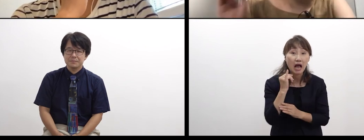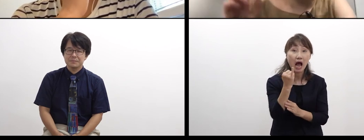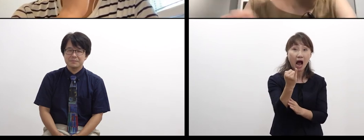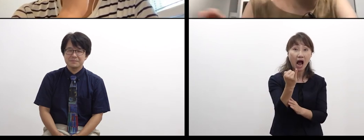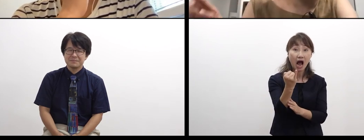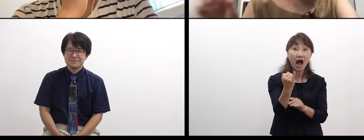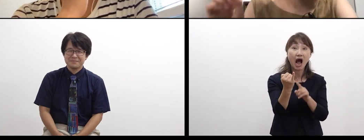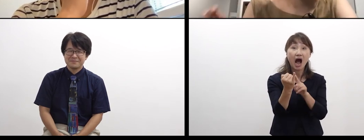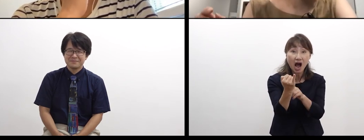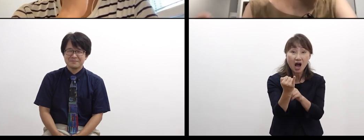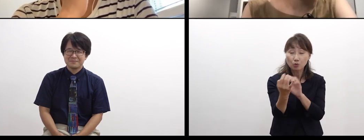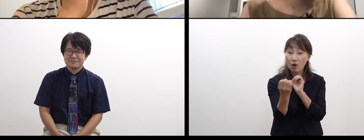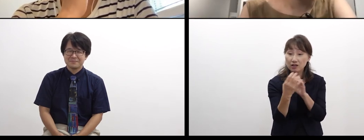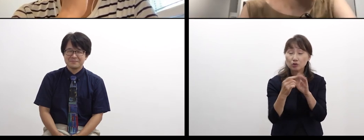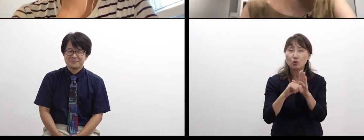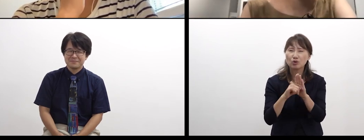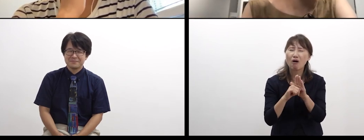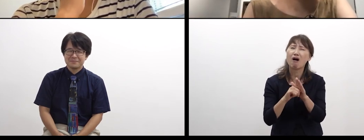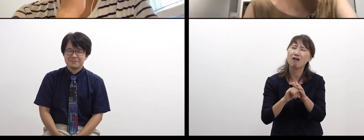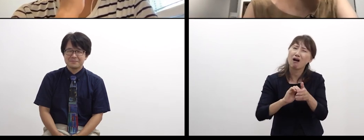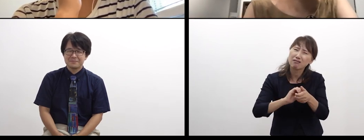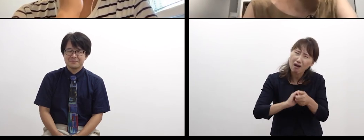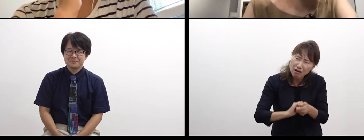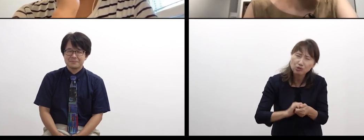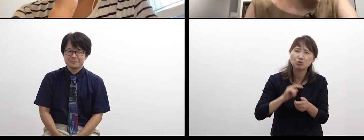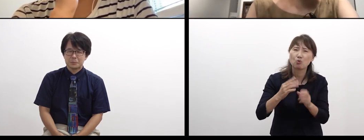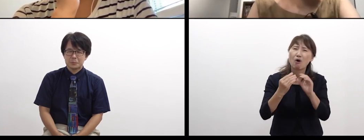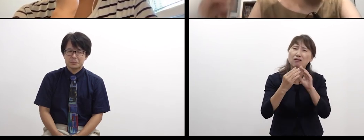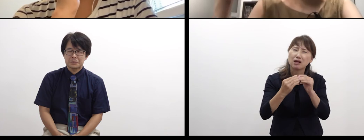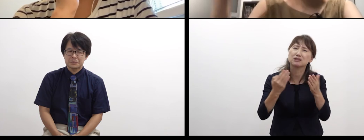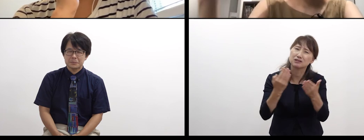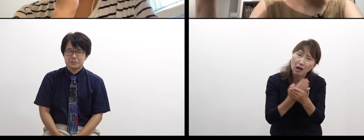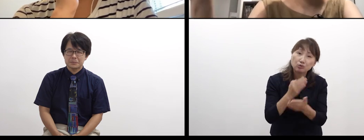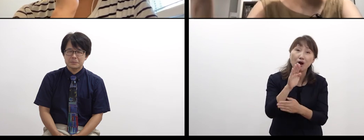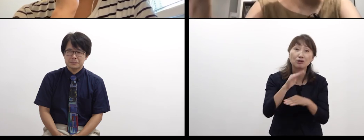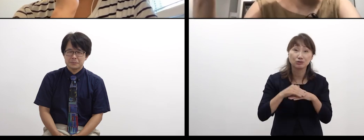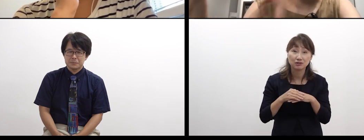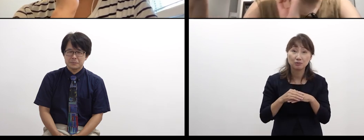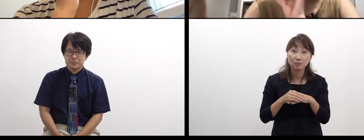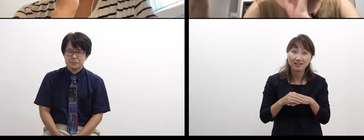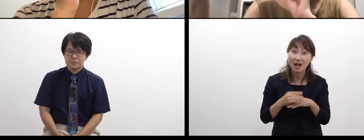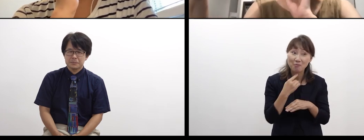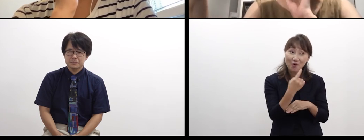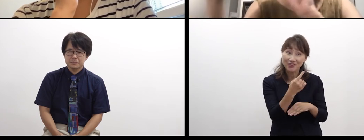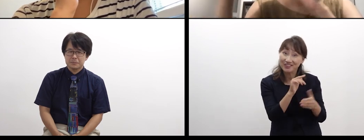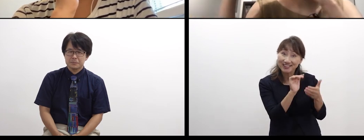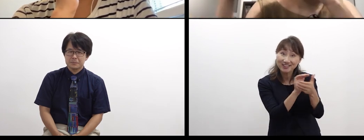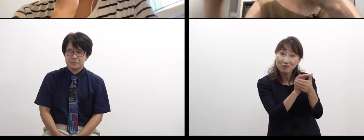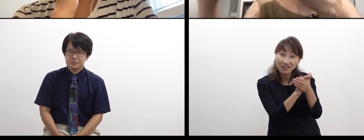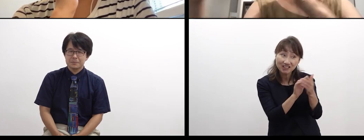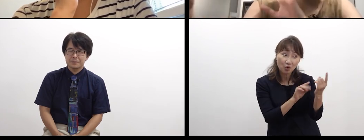it’s always about this topic, or, when I meet that friends of mine, I can talk about this